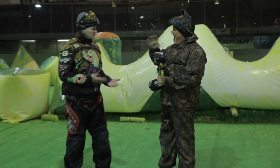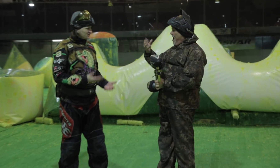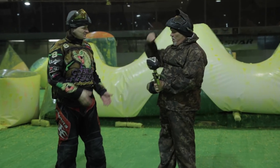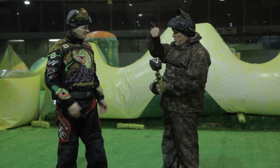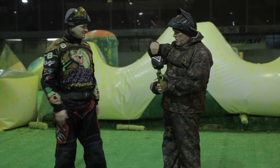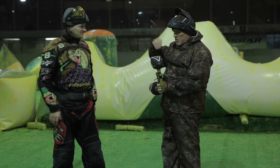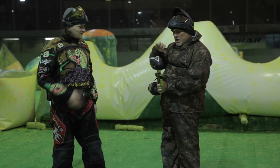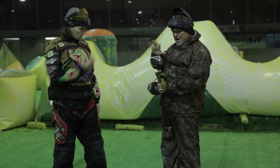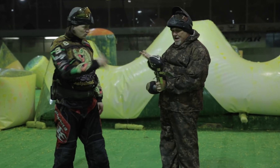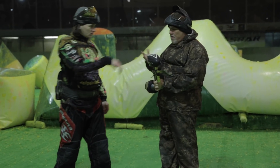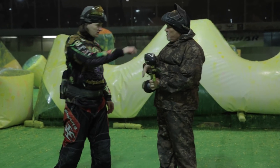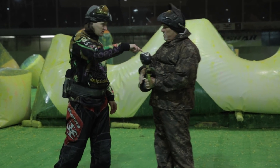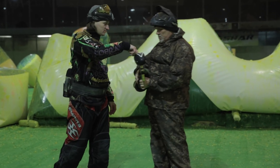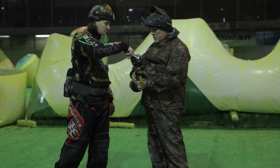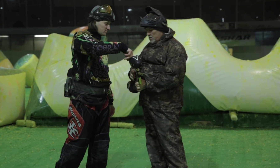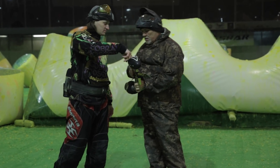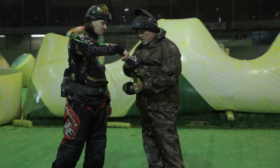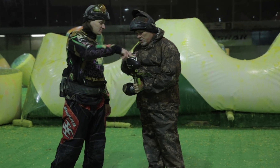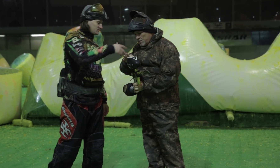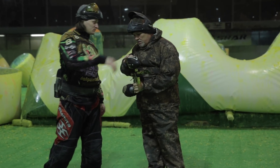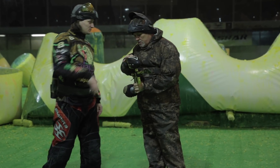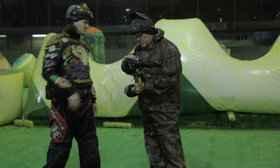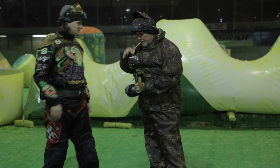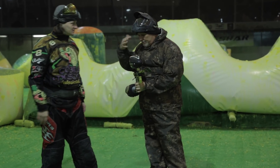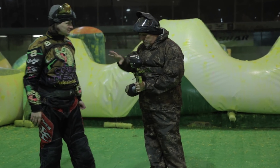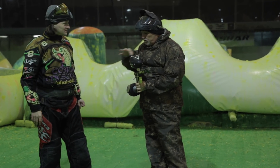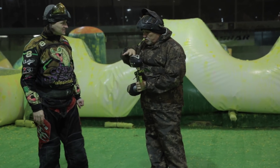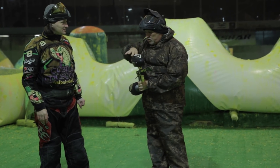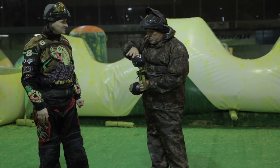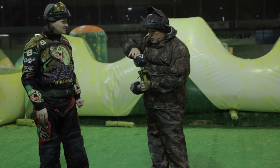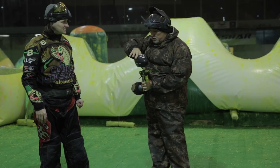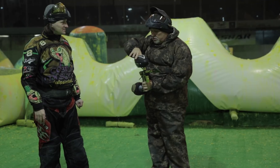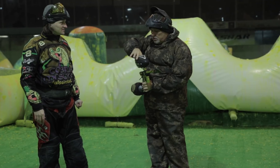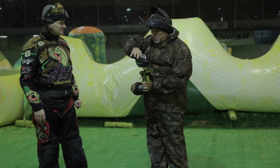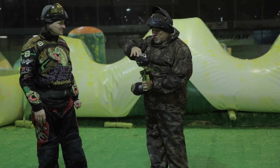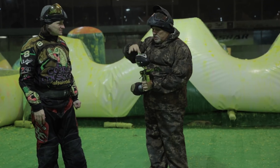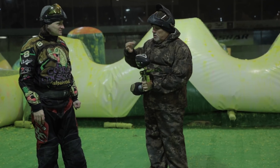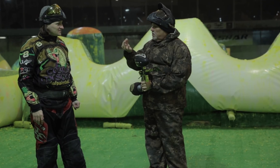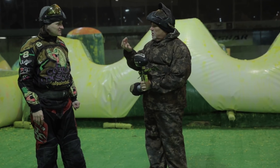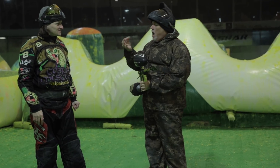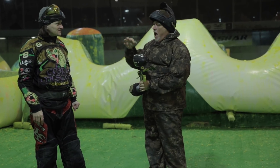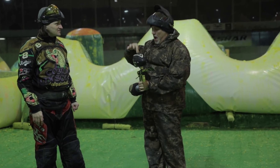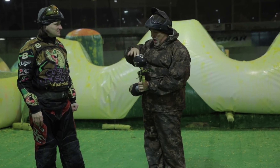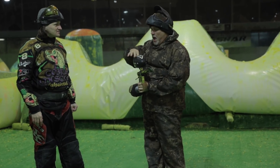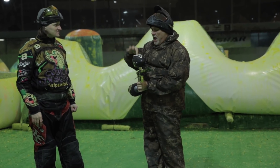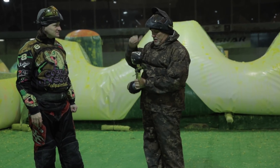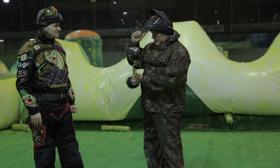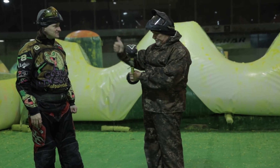How do I add paintballs? It's already loaded. See here. They're in here? Oh - I see.